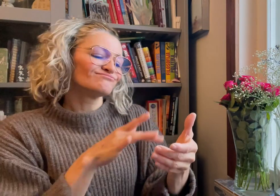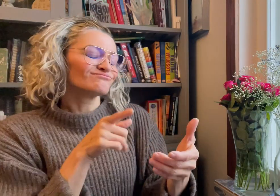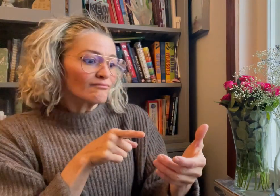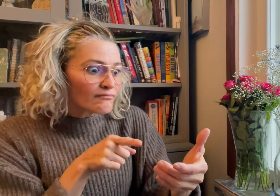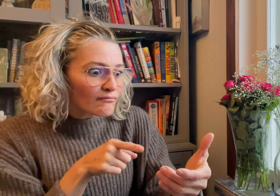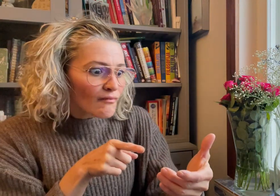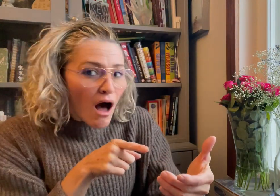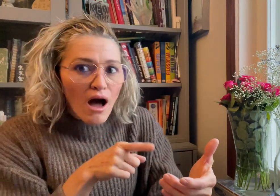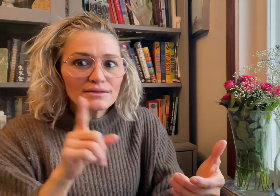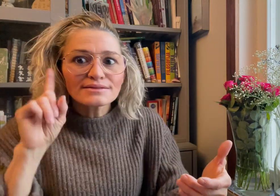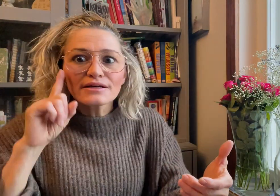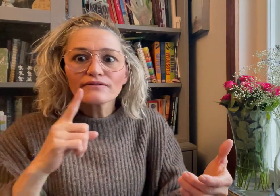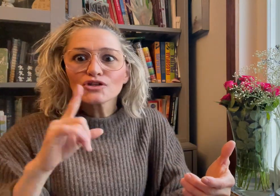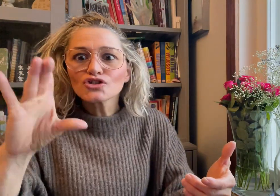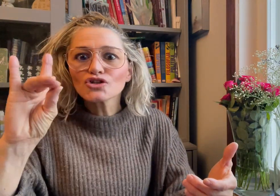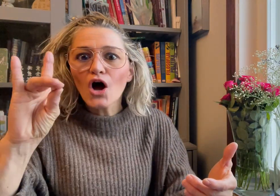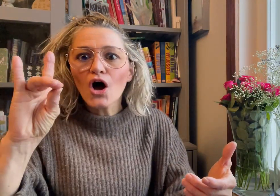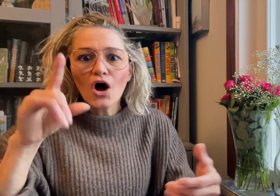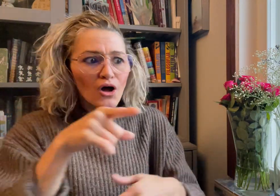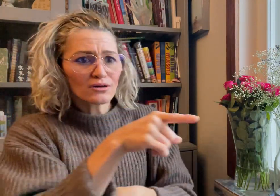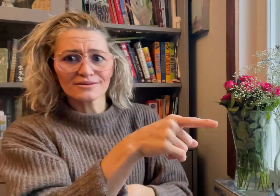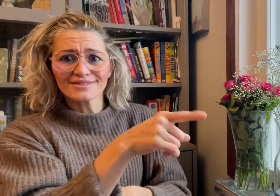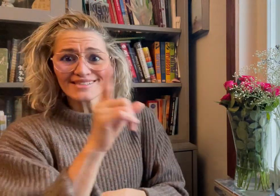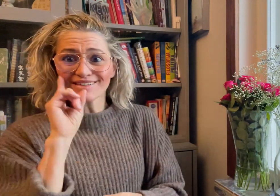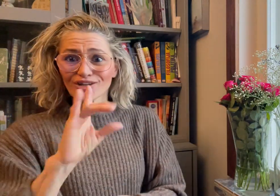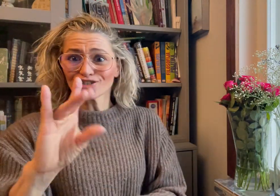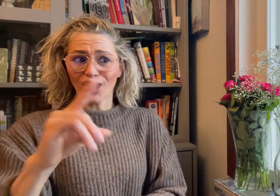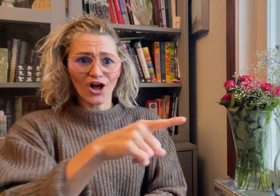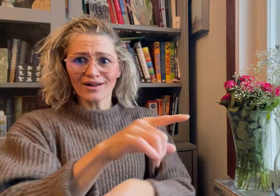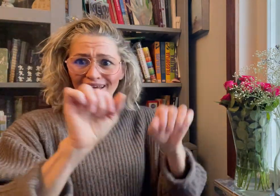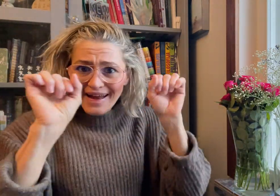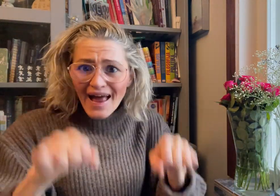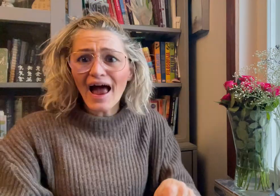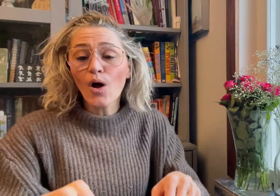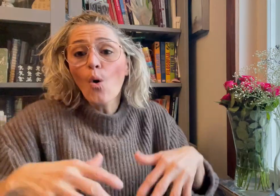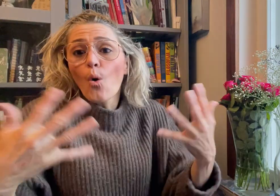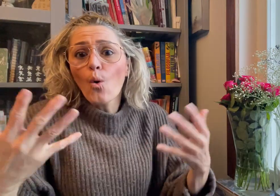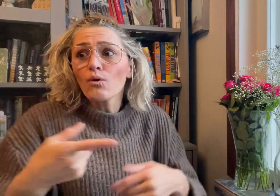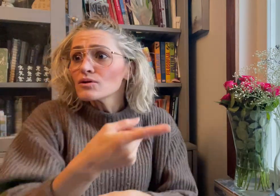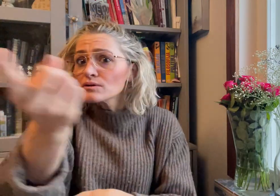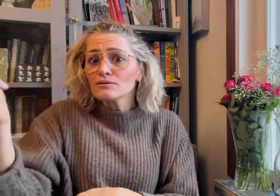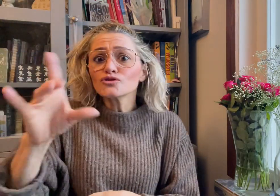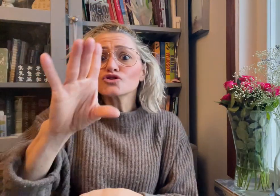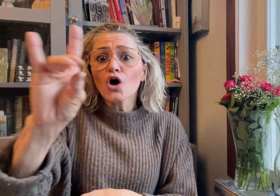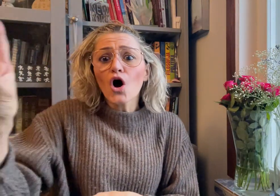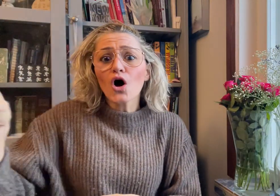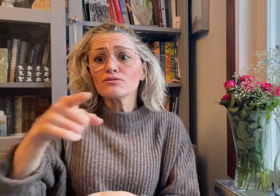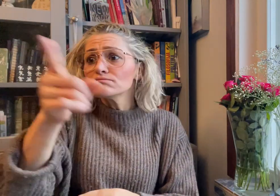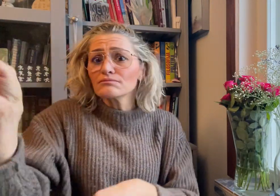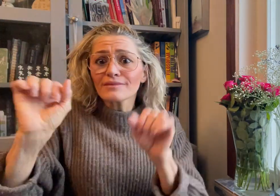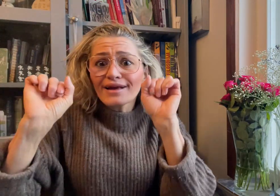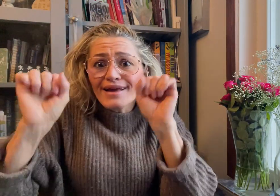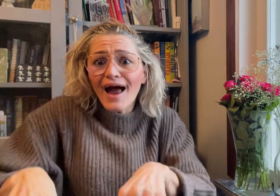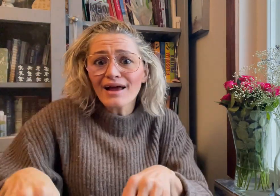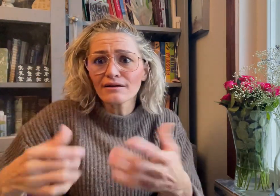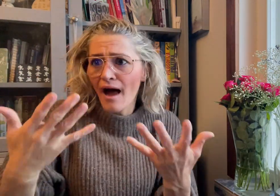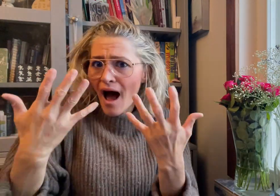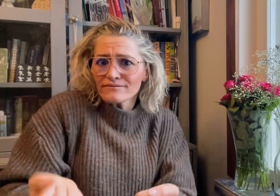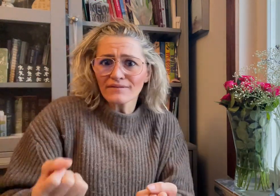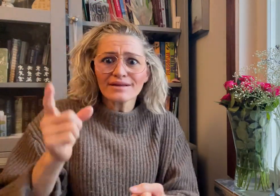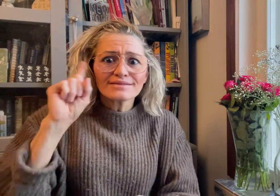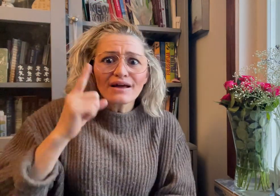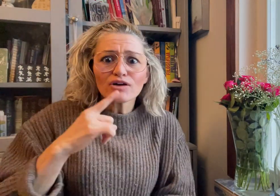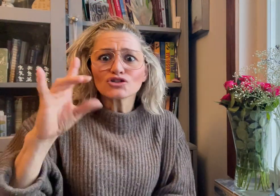to be able to show people what he's capable of or what you are